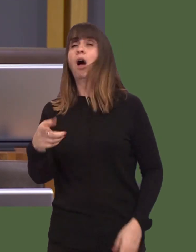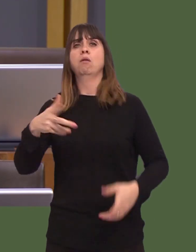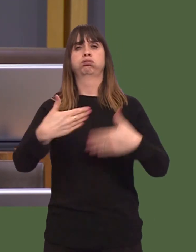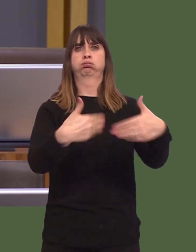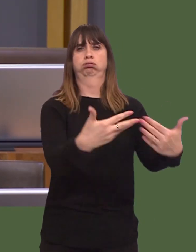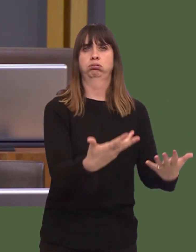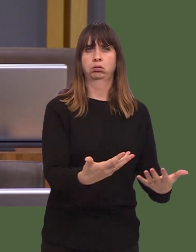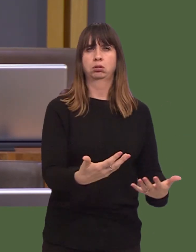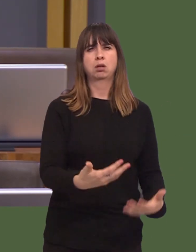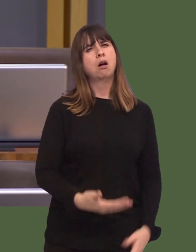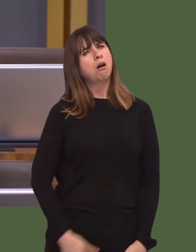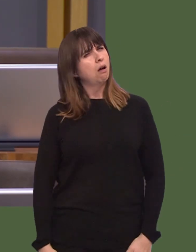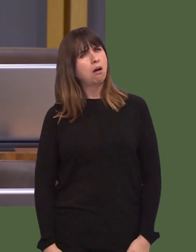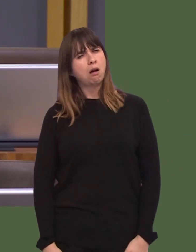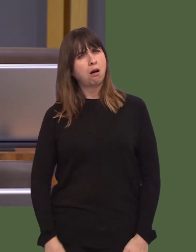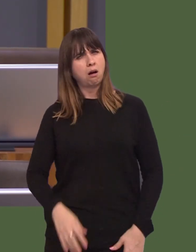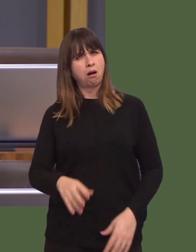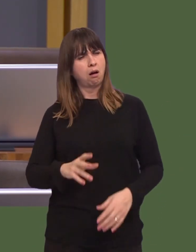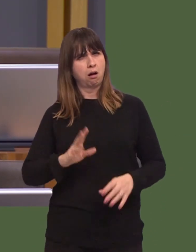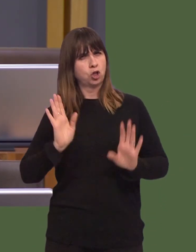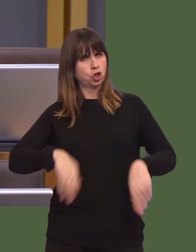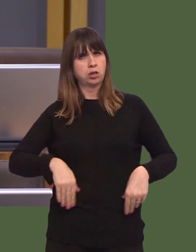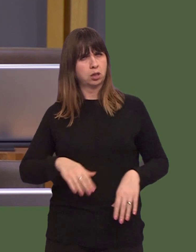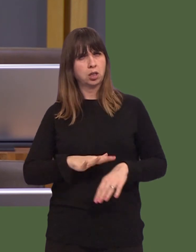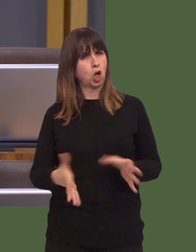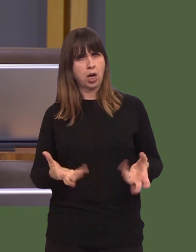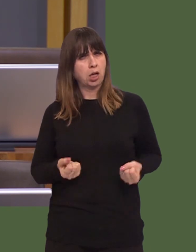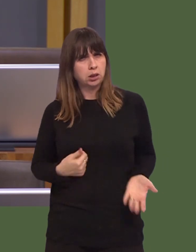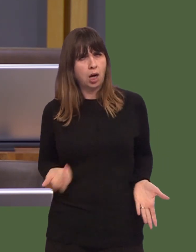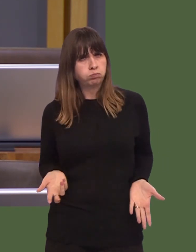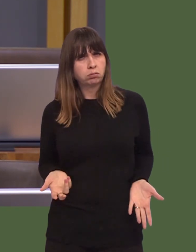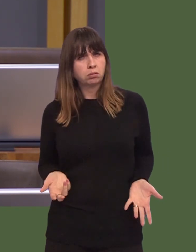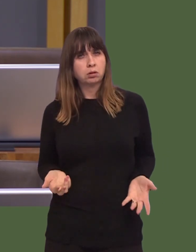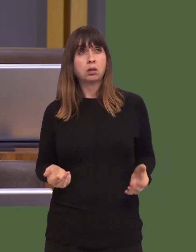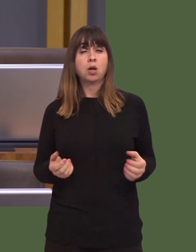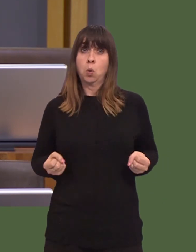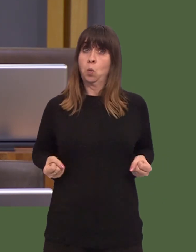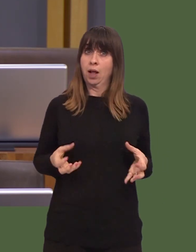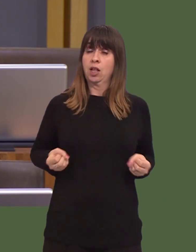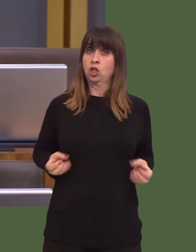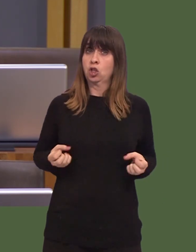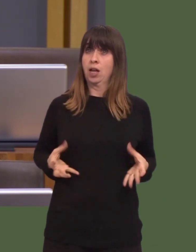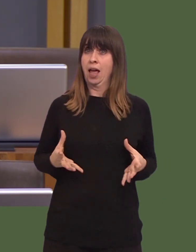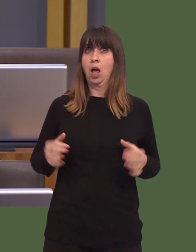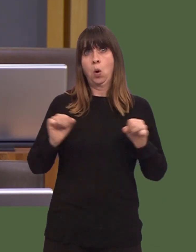Frankly, this is unacceptable. I am told that waiting time for wheelchairs is excessive.